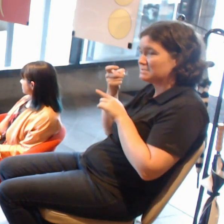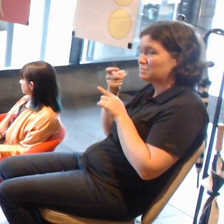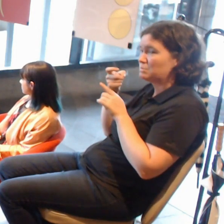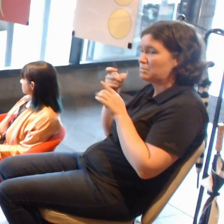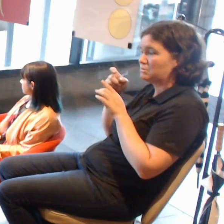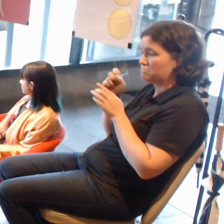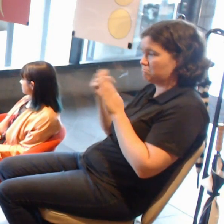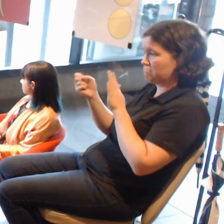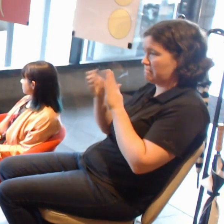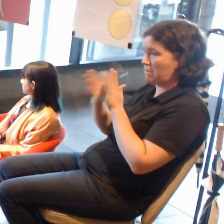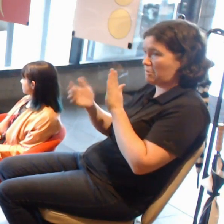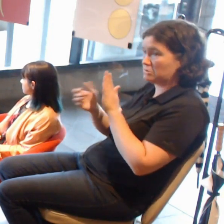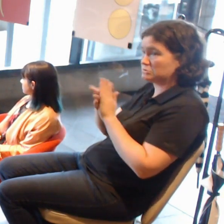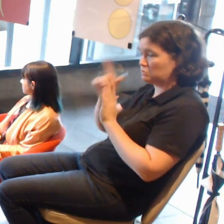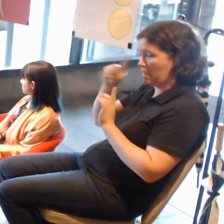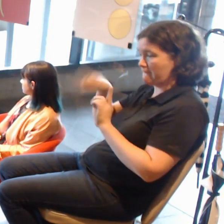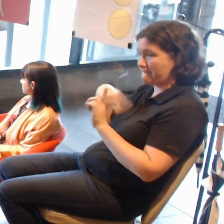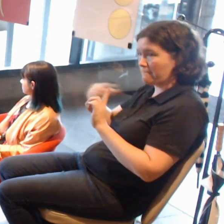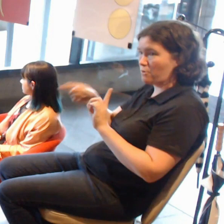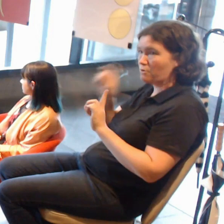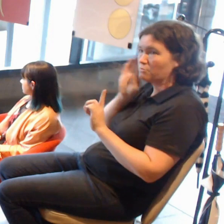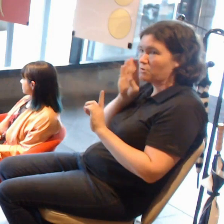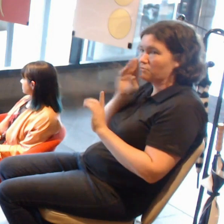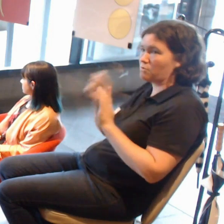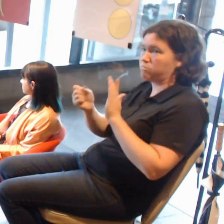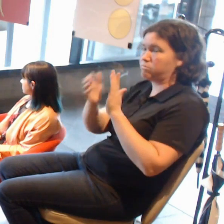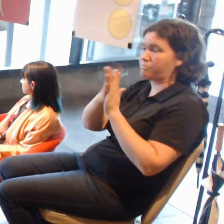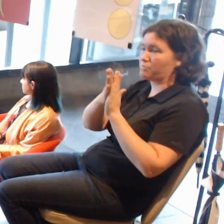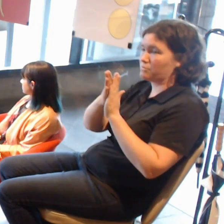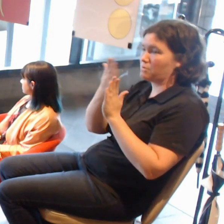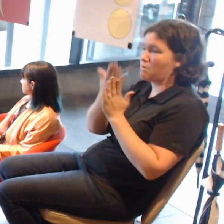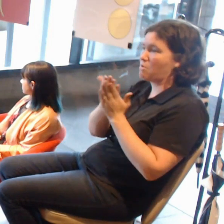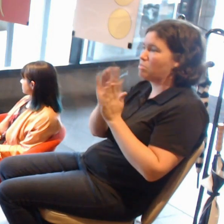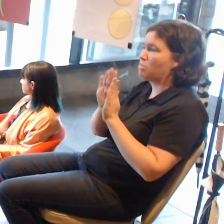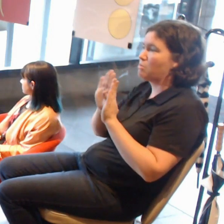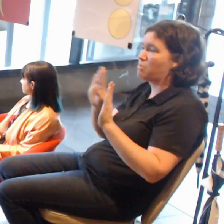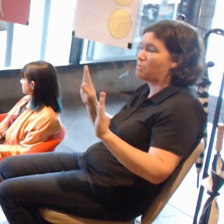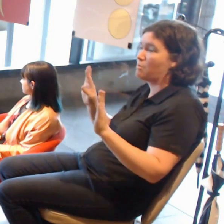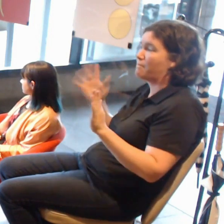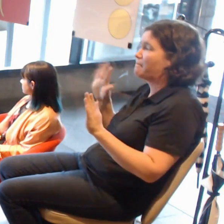and you can have some sort of system like that if you are an artist creating an app,